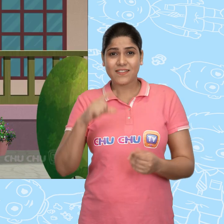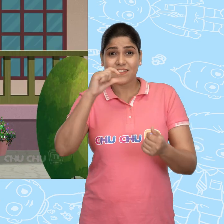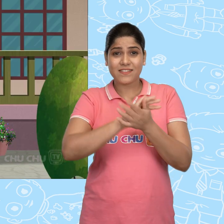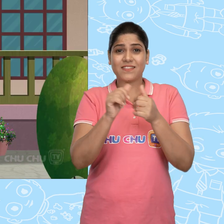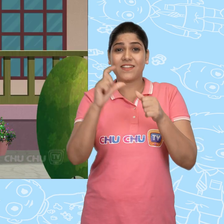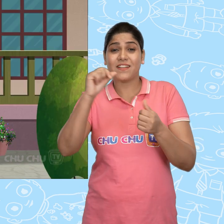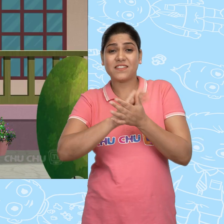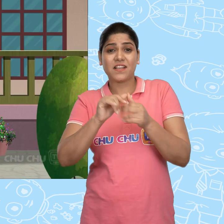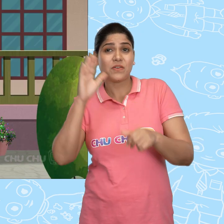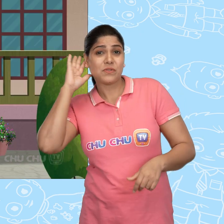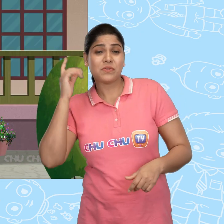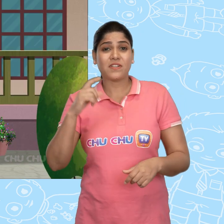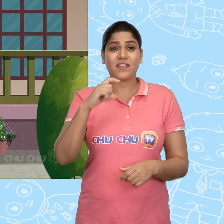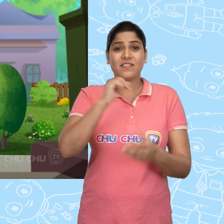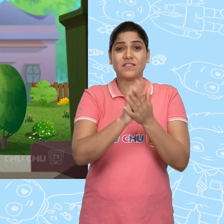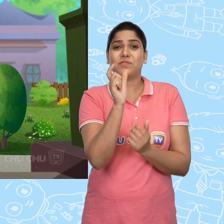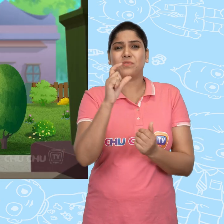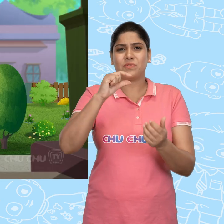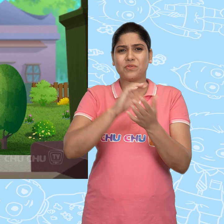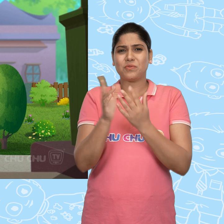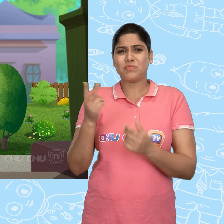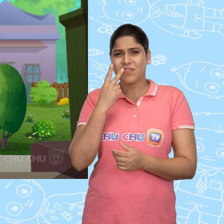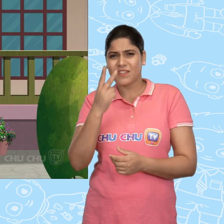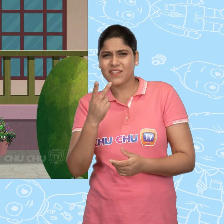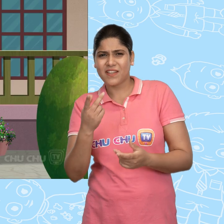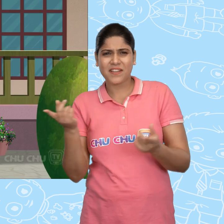ChuChu heard ChaCha and came to see what had happened.